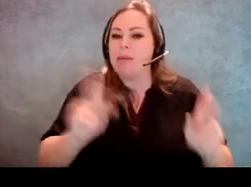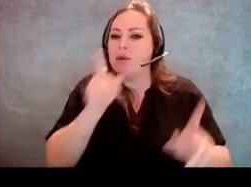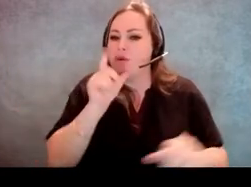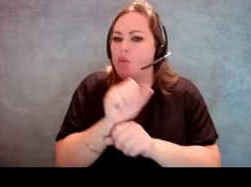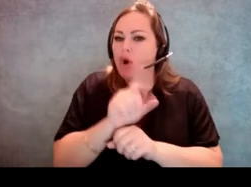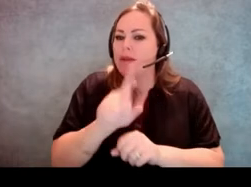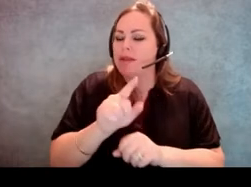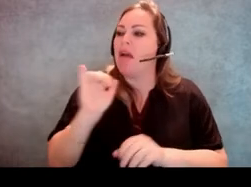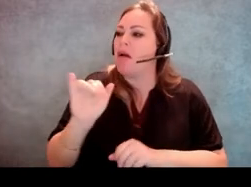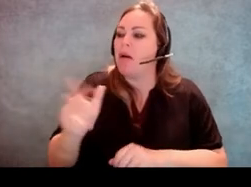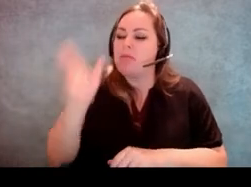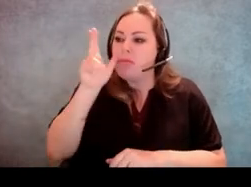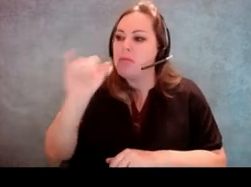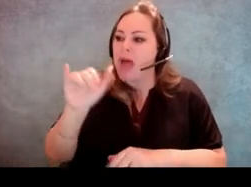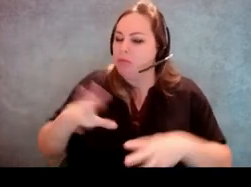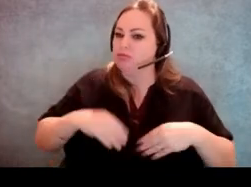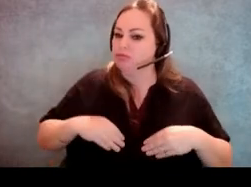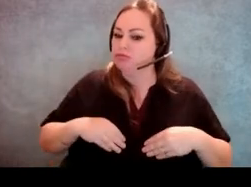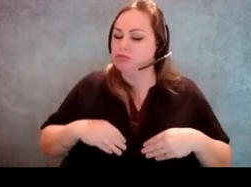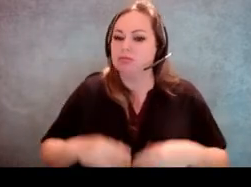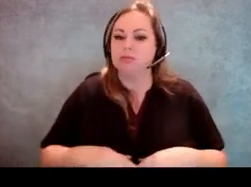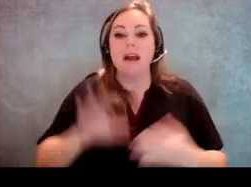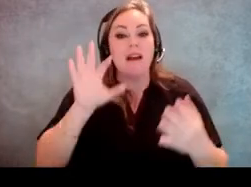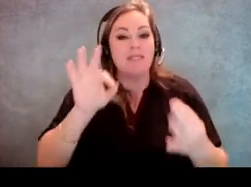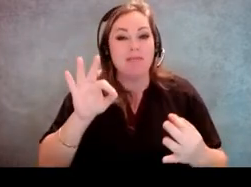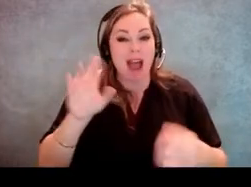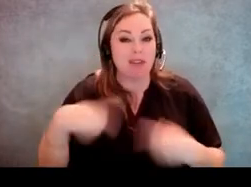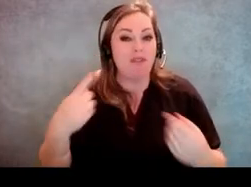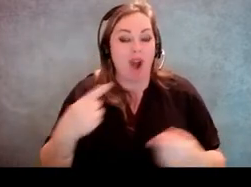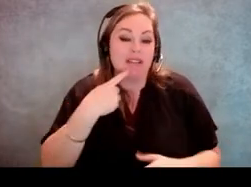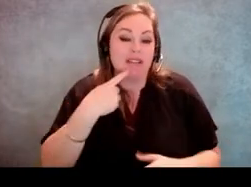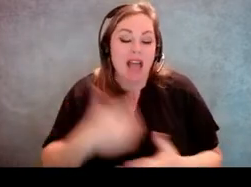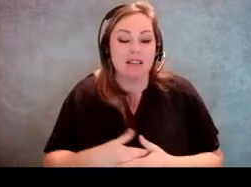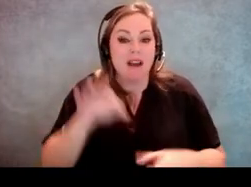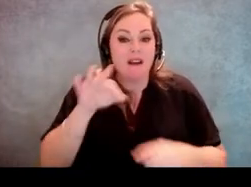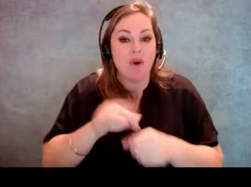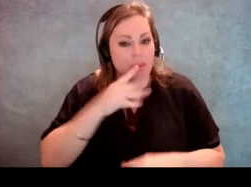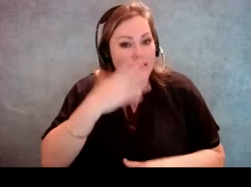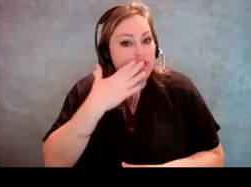and from that we always get a lot of feedback stating voters have a really good experience.